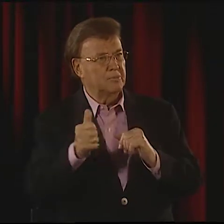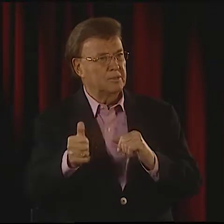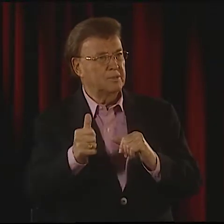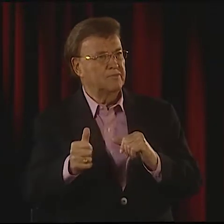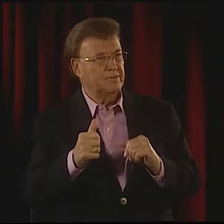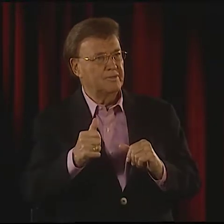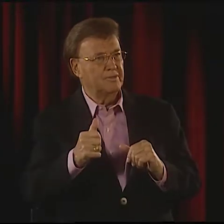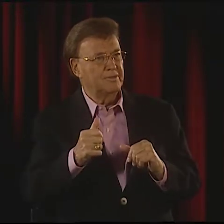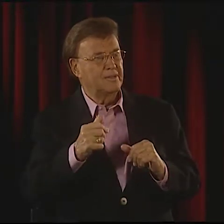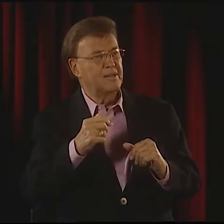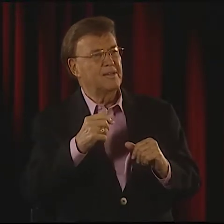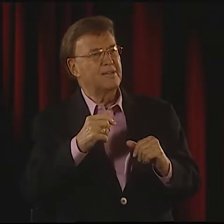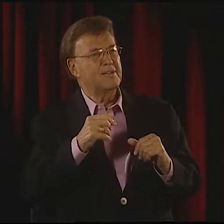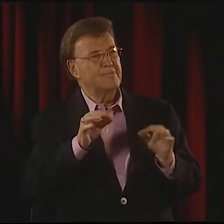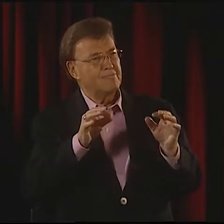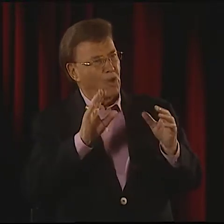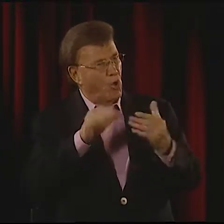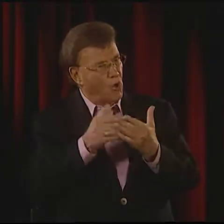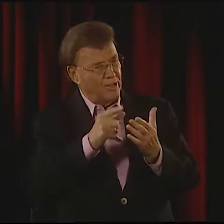THAT HE WOULD ACTUALLY DIE.